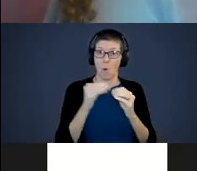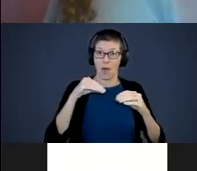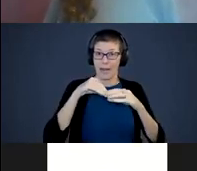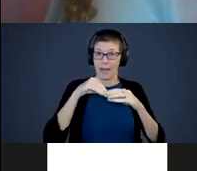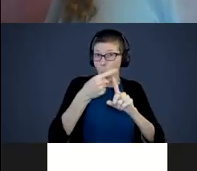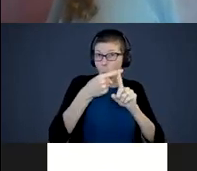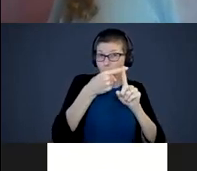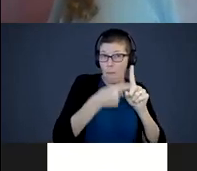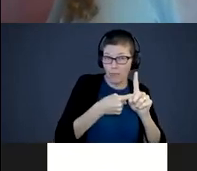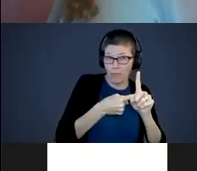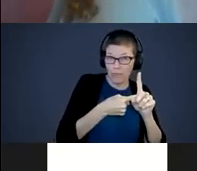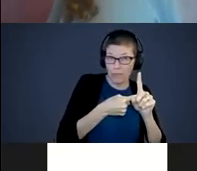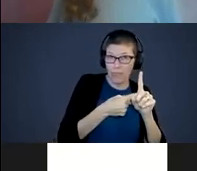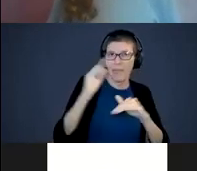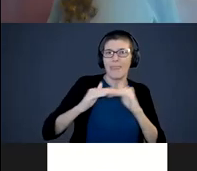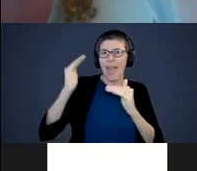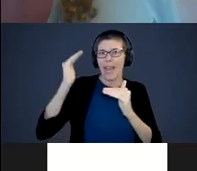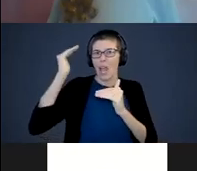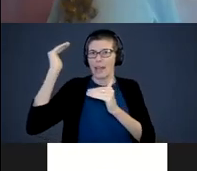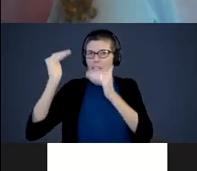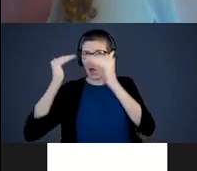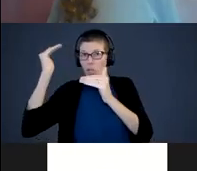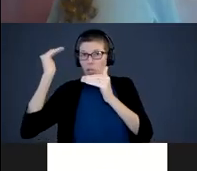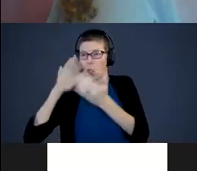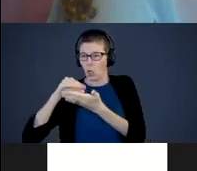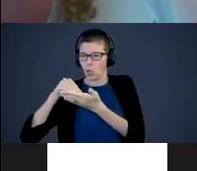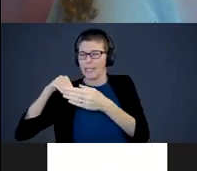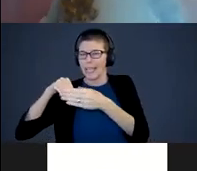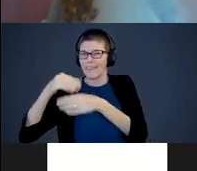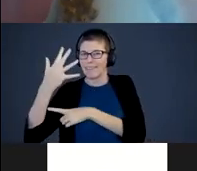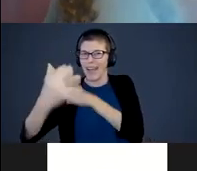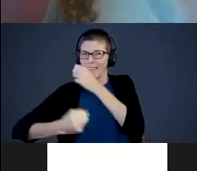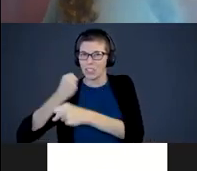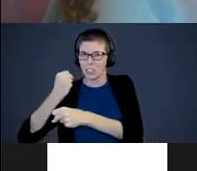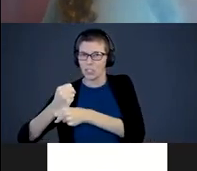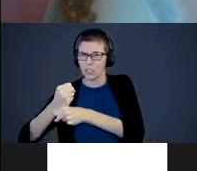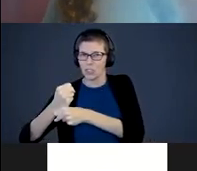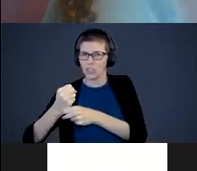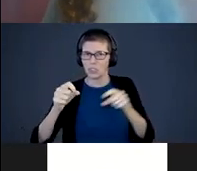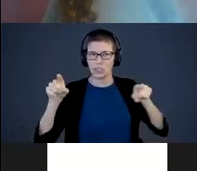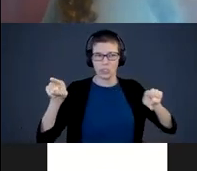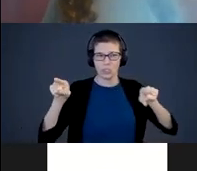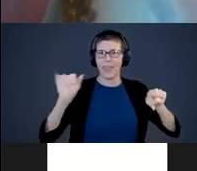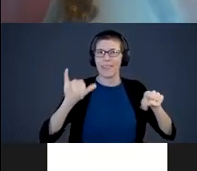than the typical adult learns in five years. That is how much that baby’s brain is growing.